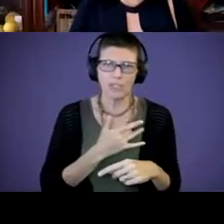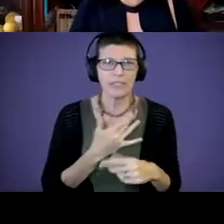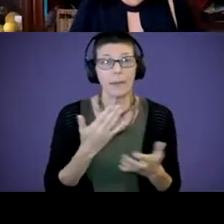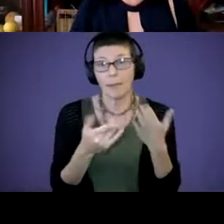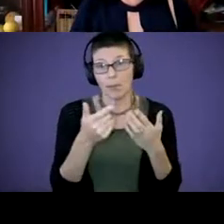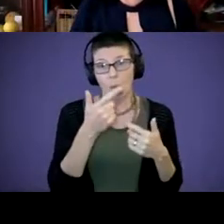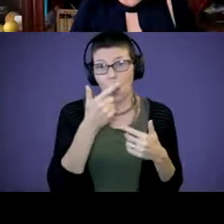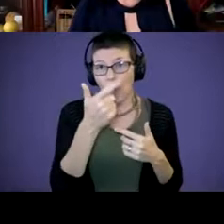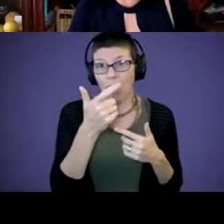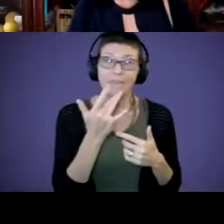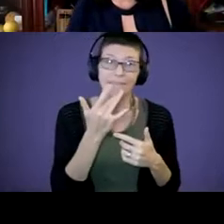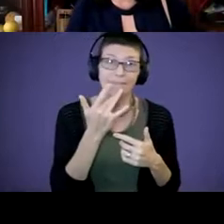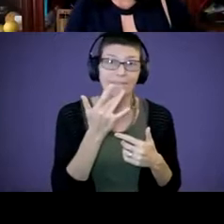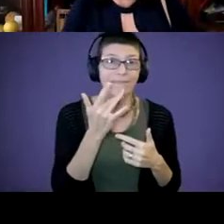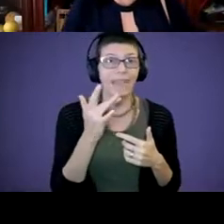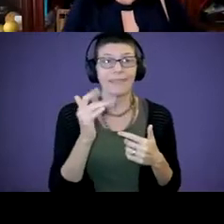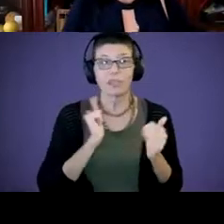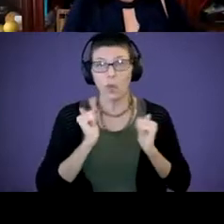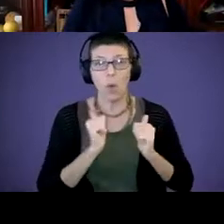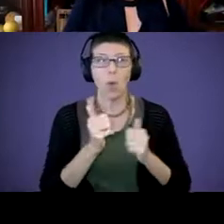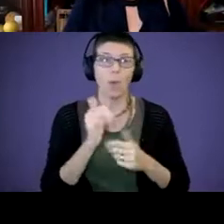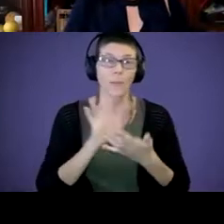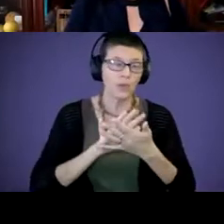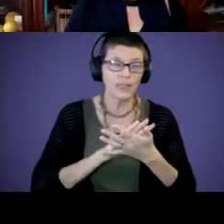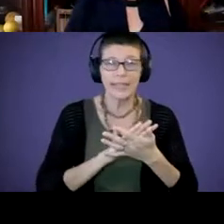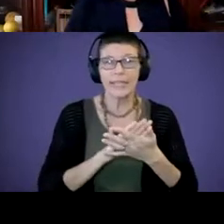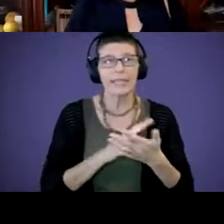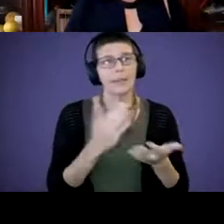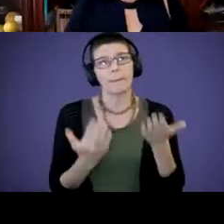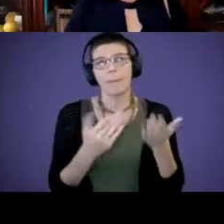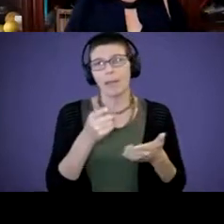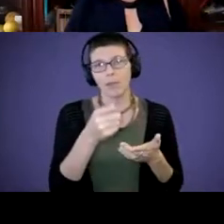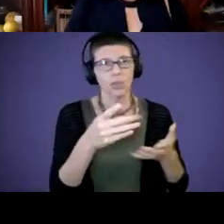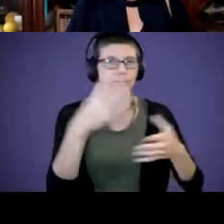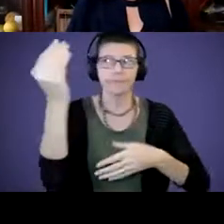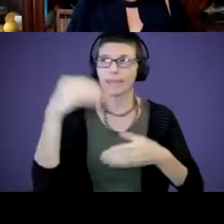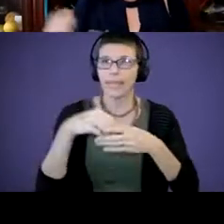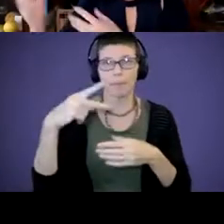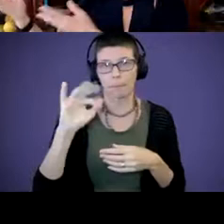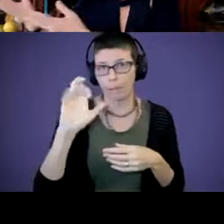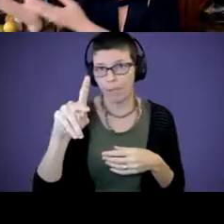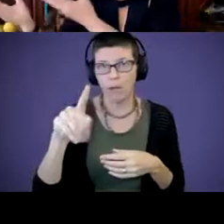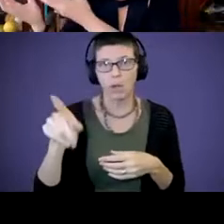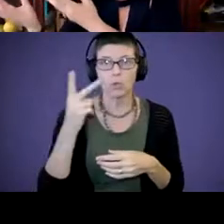favorite show or a movie. Maybe you're out at a park and you see another family interacting.